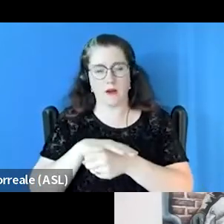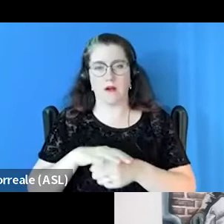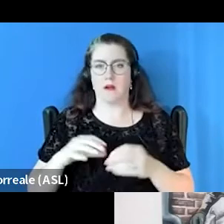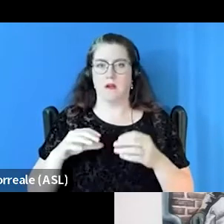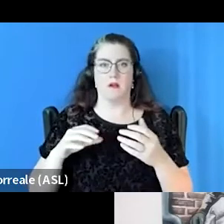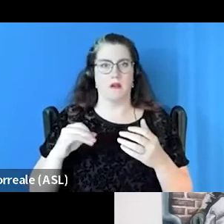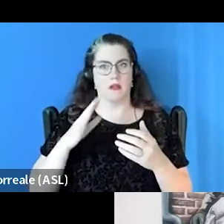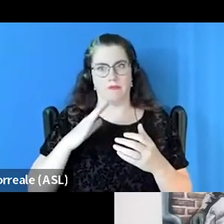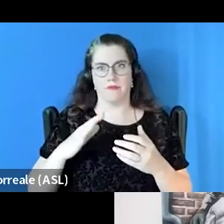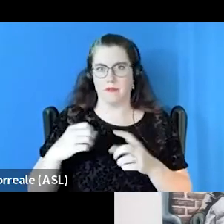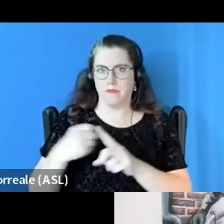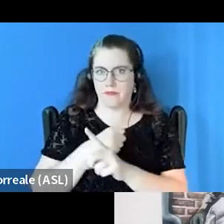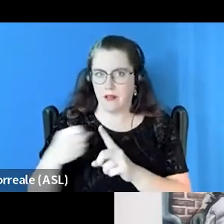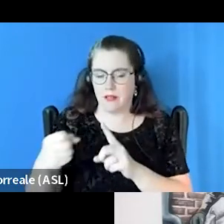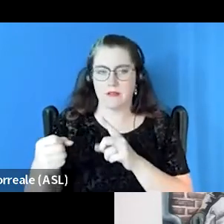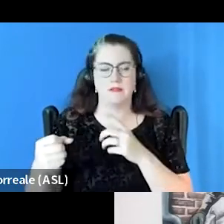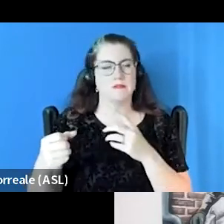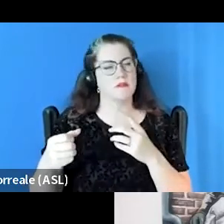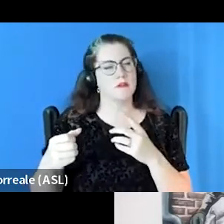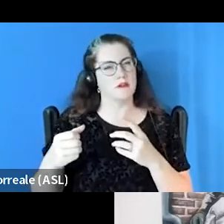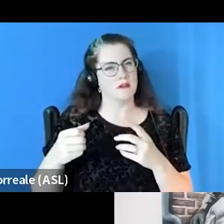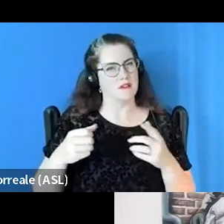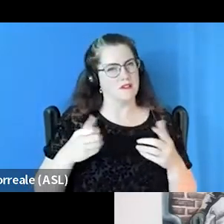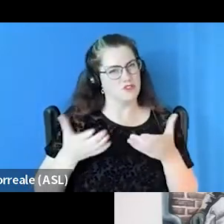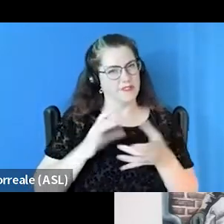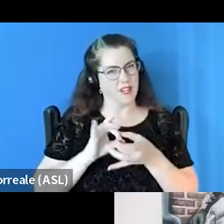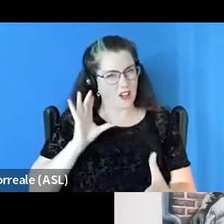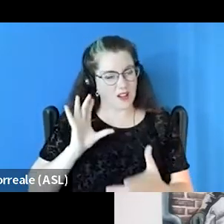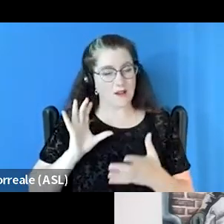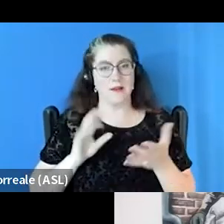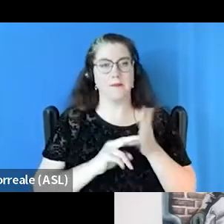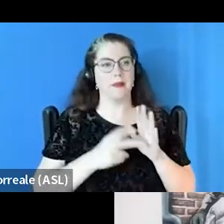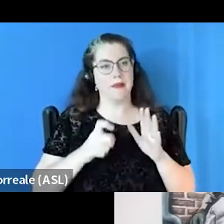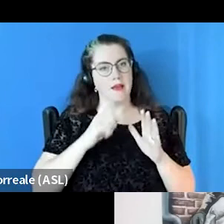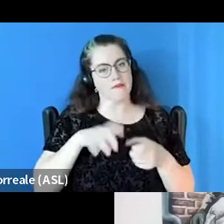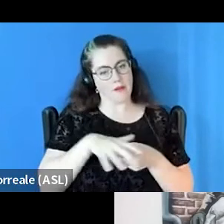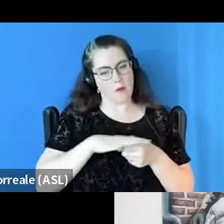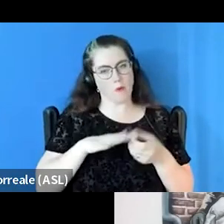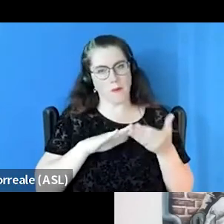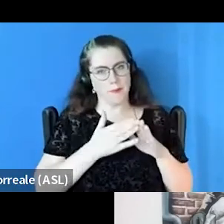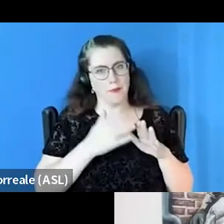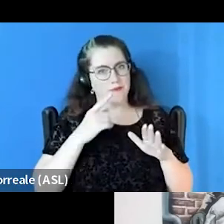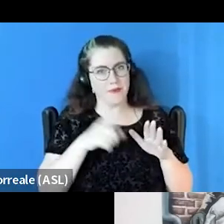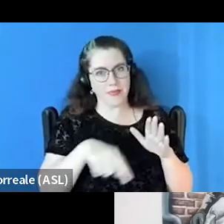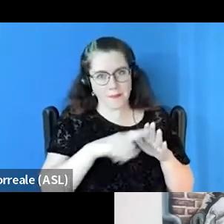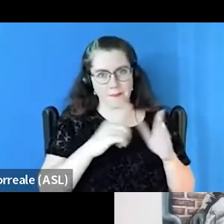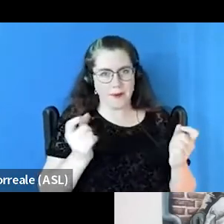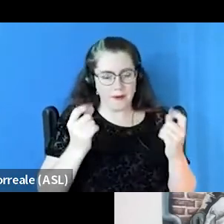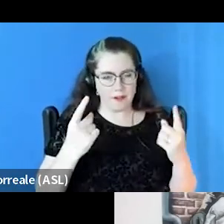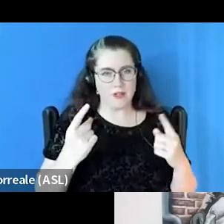they're disconnected from services. So we have to get our local communities to understand that the answer to ending homelessness